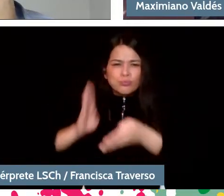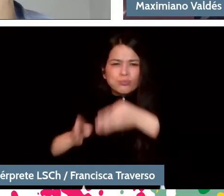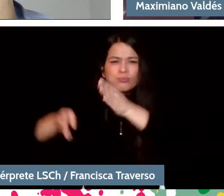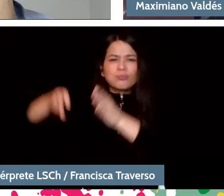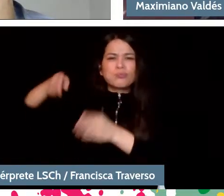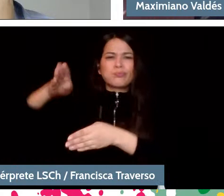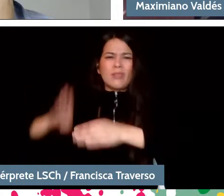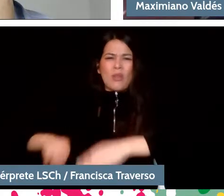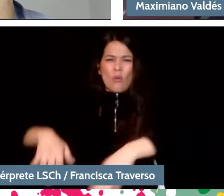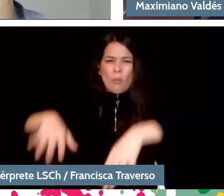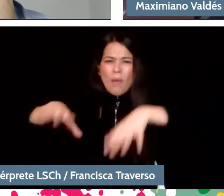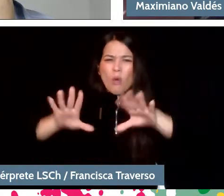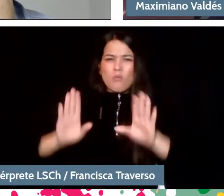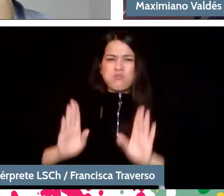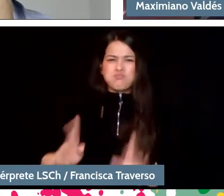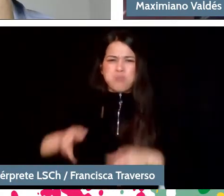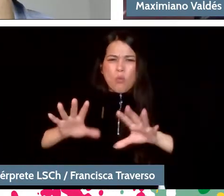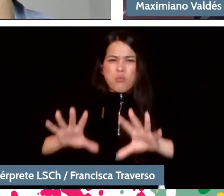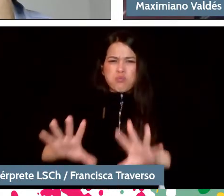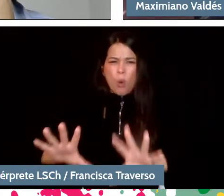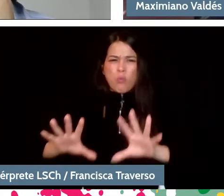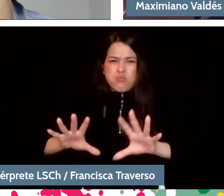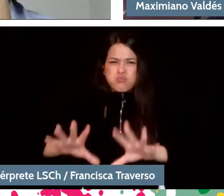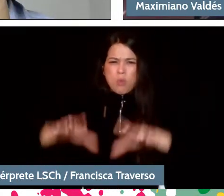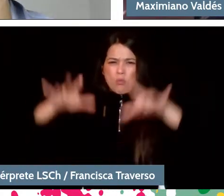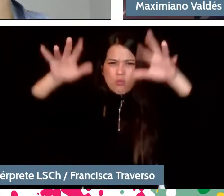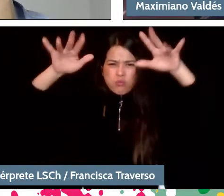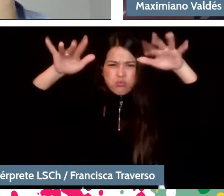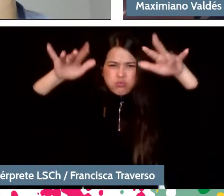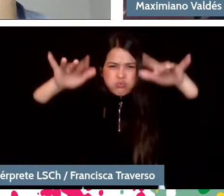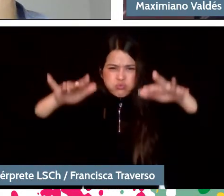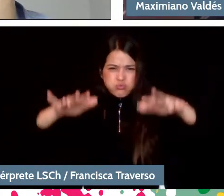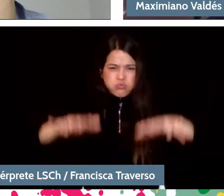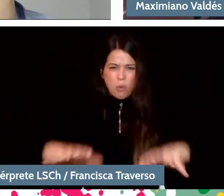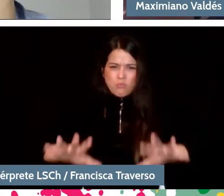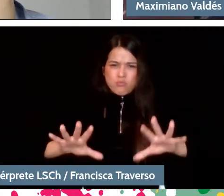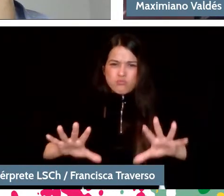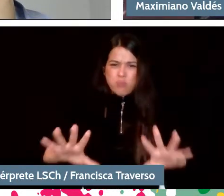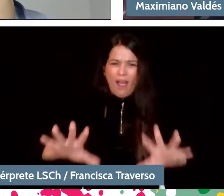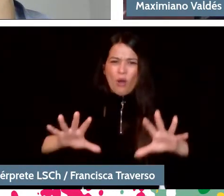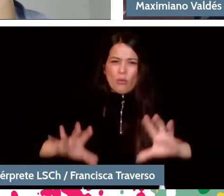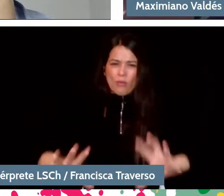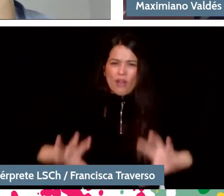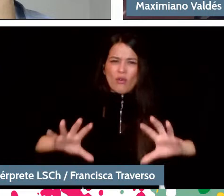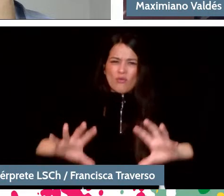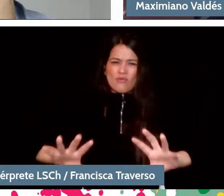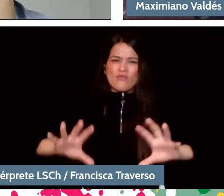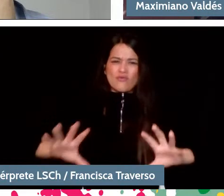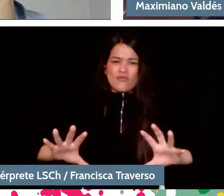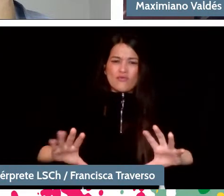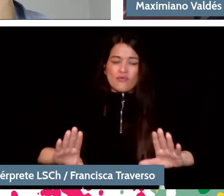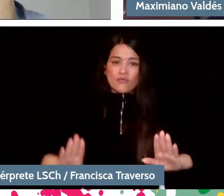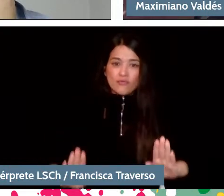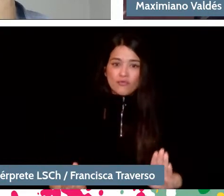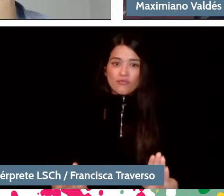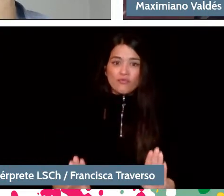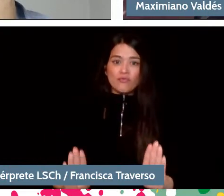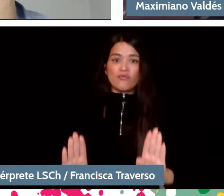that gradually descends downwards and therefore produces a descending progression, which generally produces emotions.